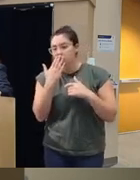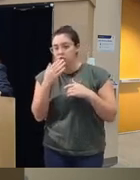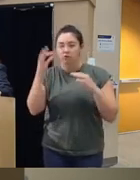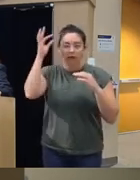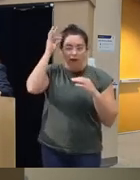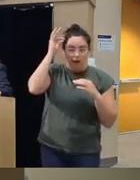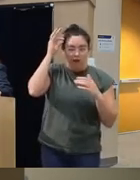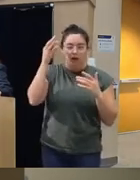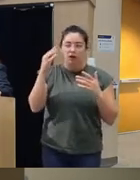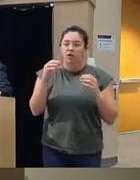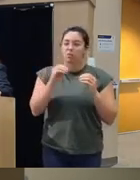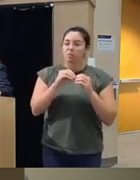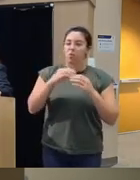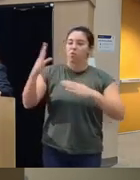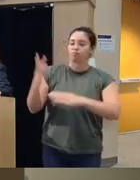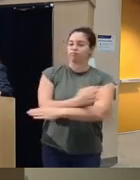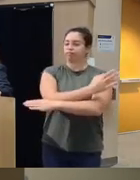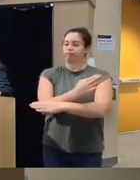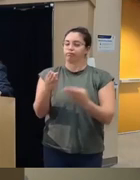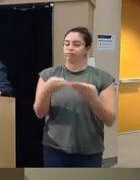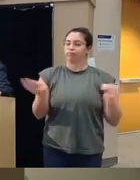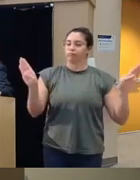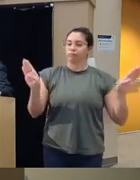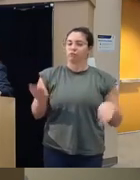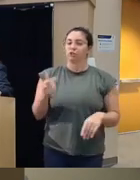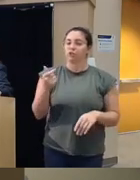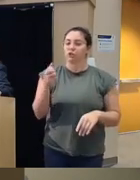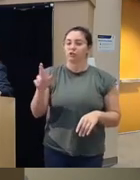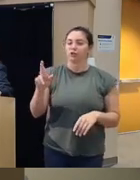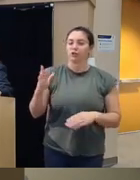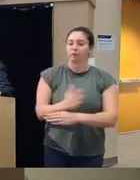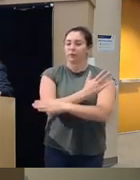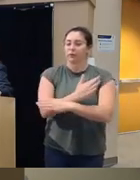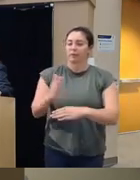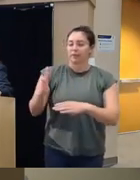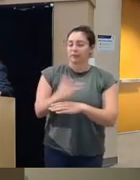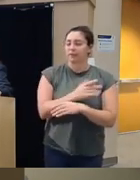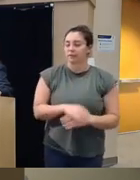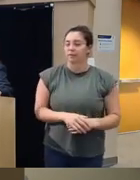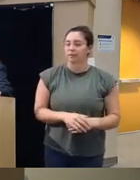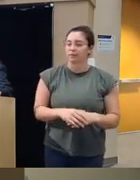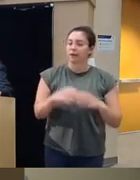fluid that that the the the client the user can like customize to their